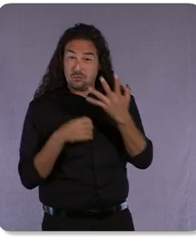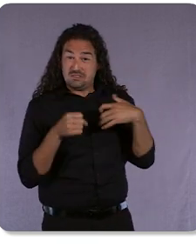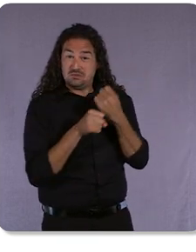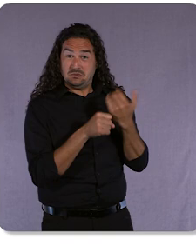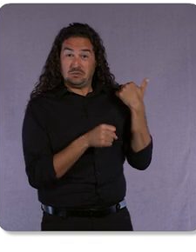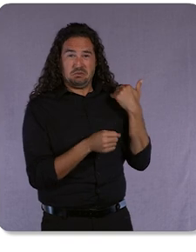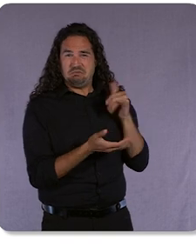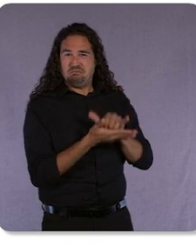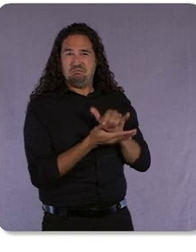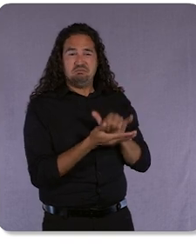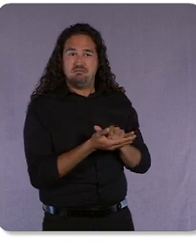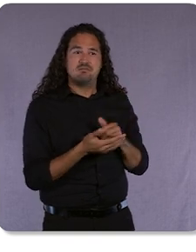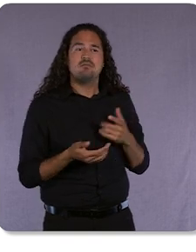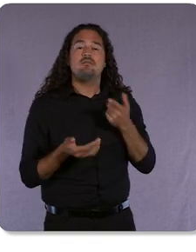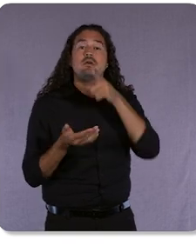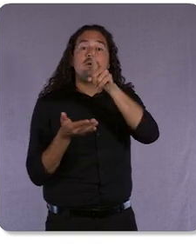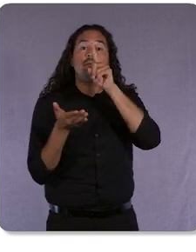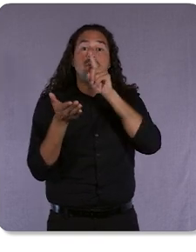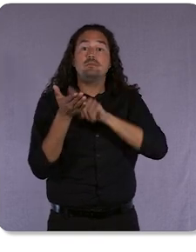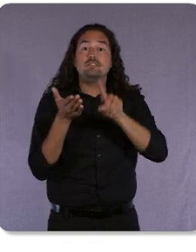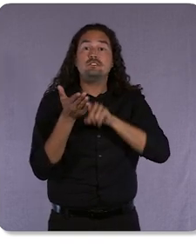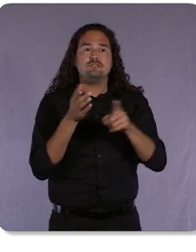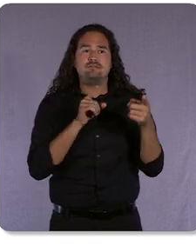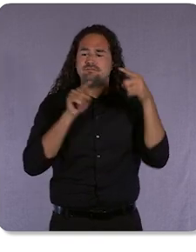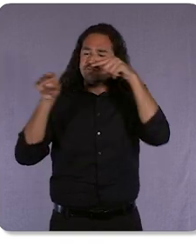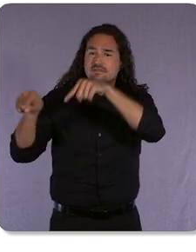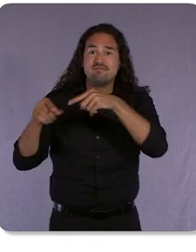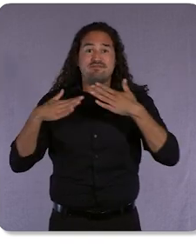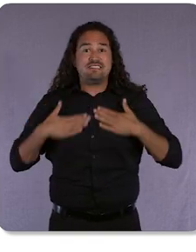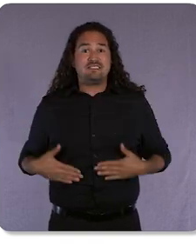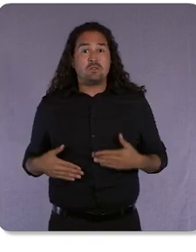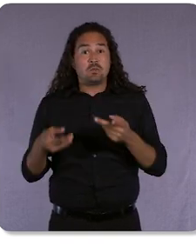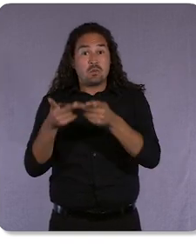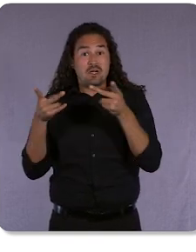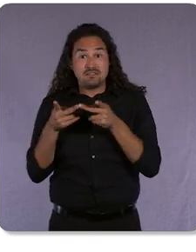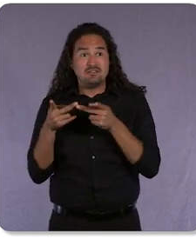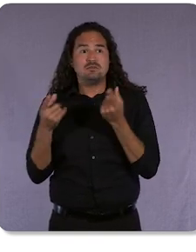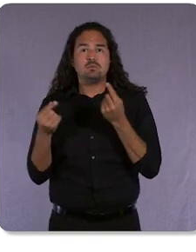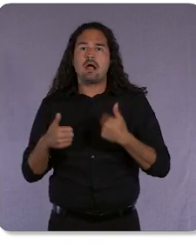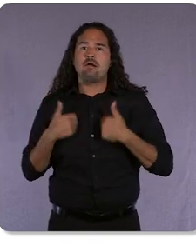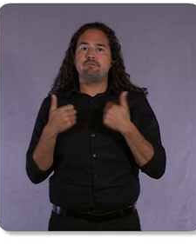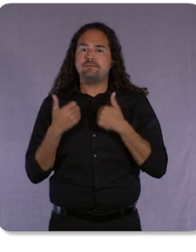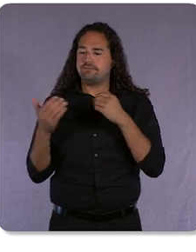would get you an address on a grid map, and if you were lucky, maybe a blurry storefront picture.